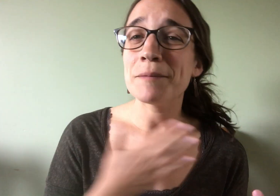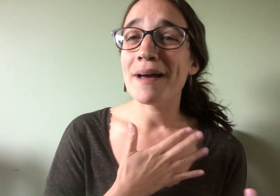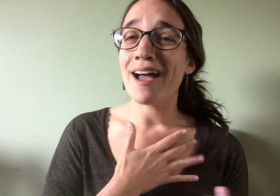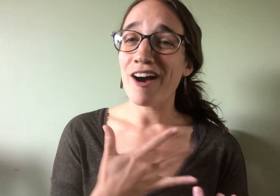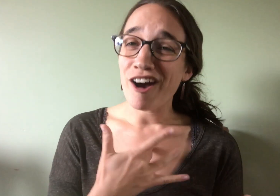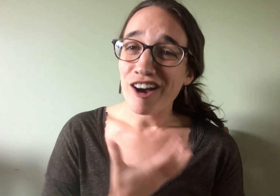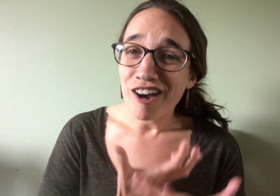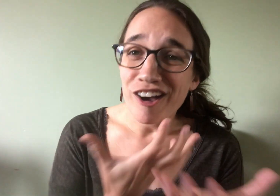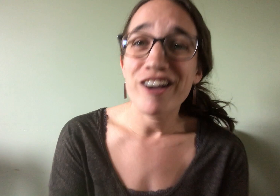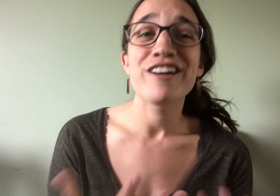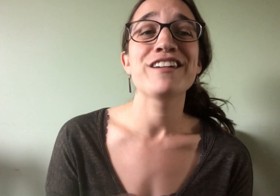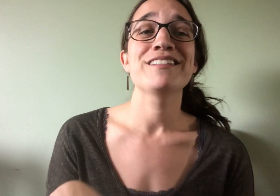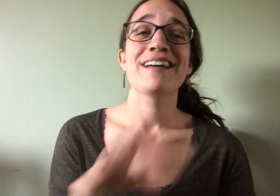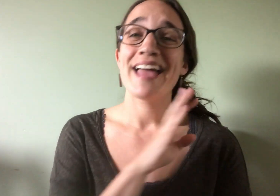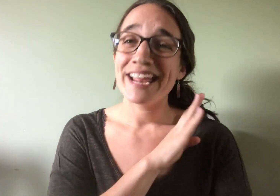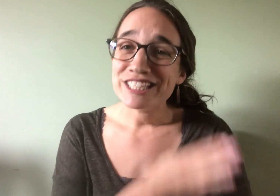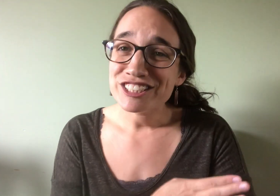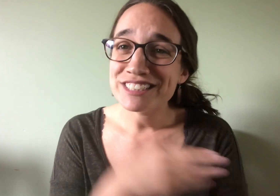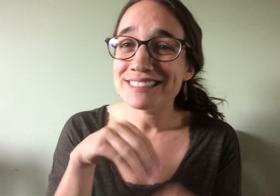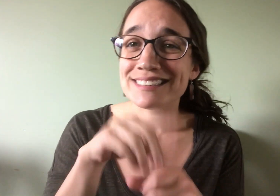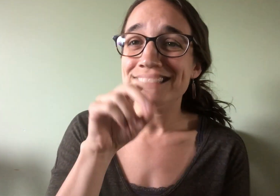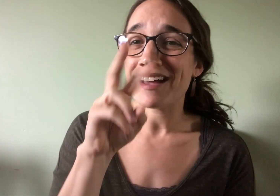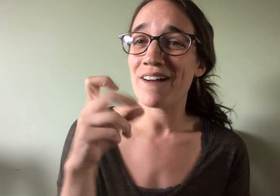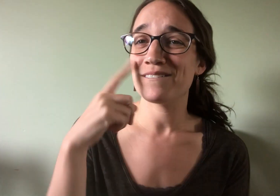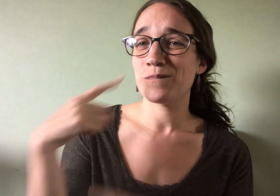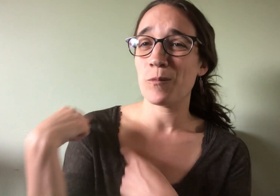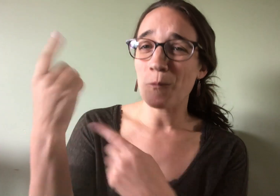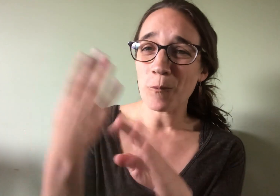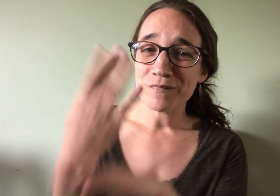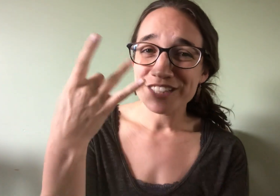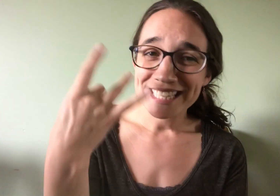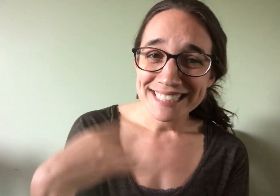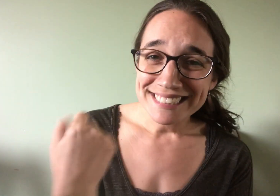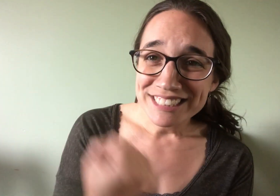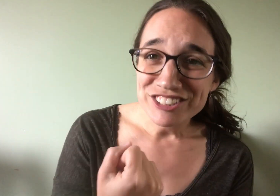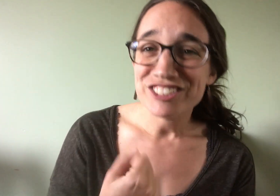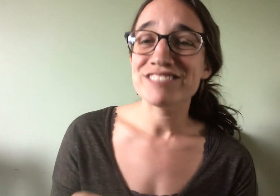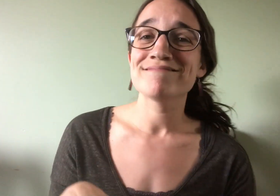heart and energy into DOVE for the past 8-plus years.